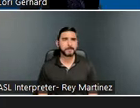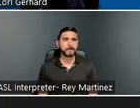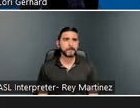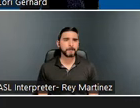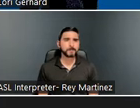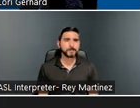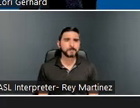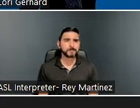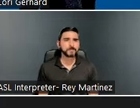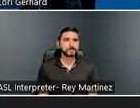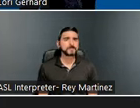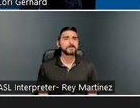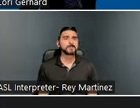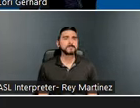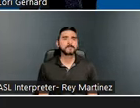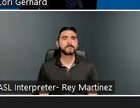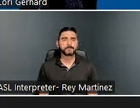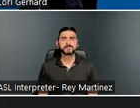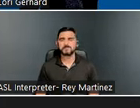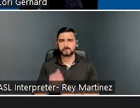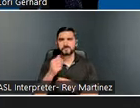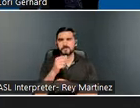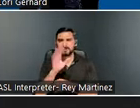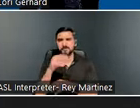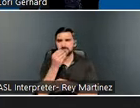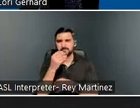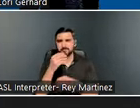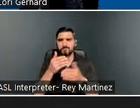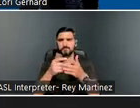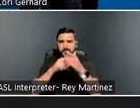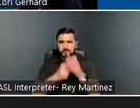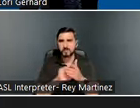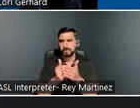First, let's review a few housekeeping items. This meeting is being recorded. By